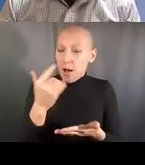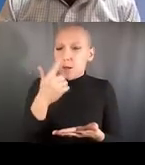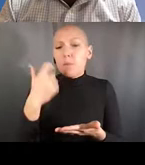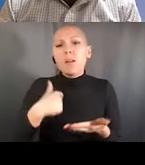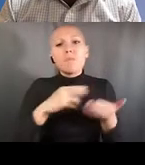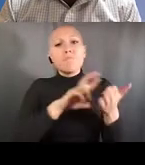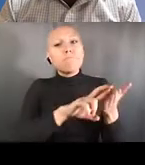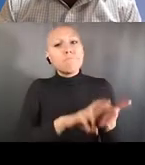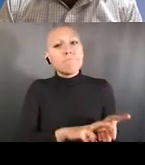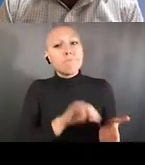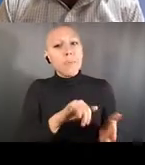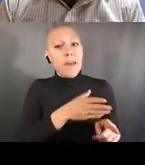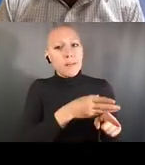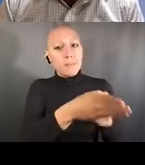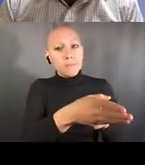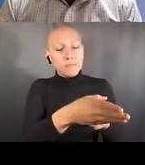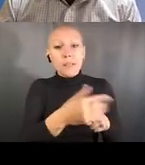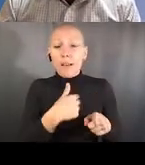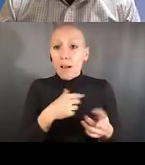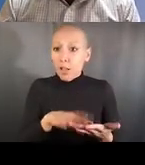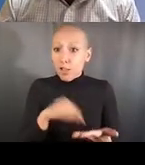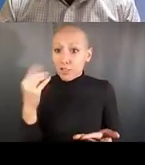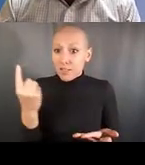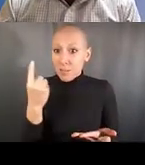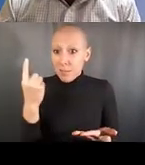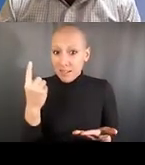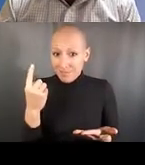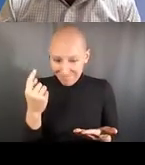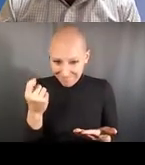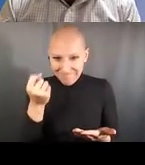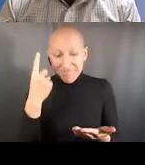the extremely high cost in life